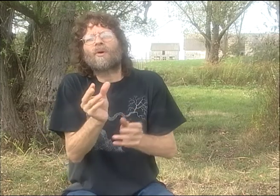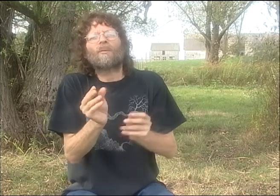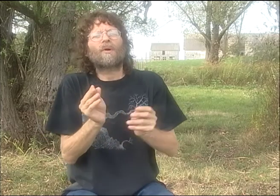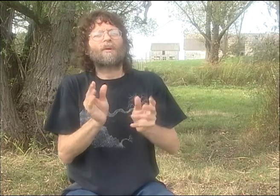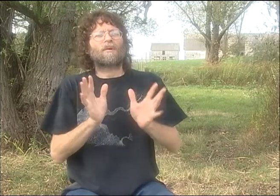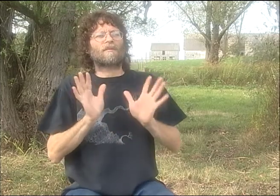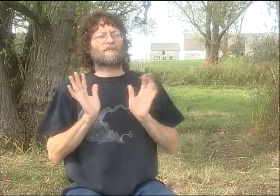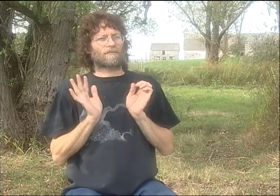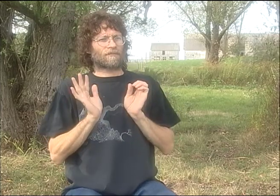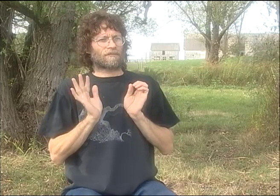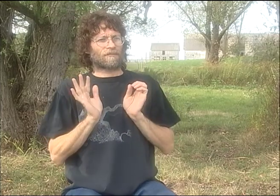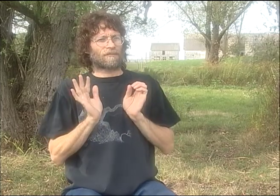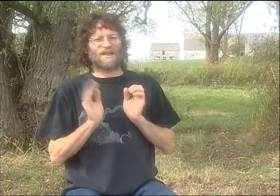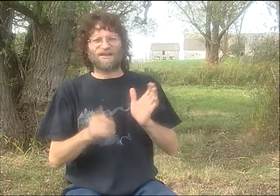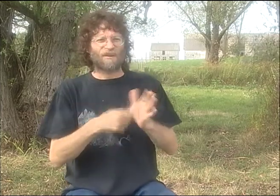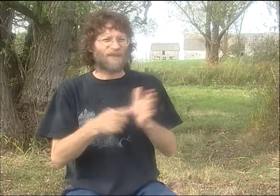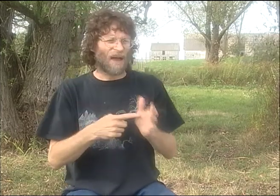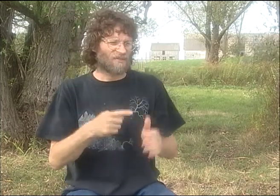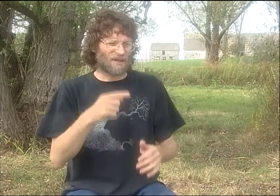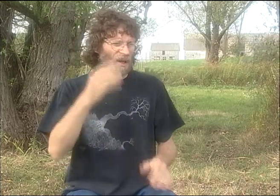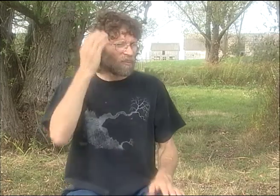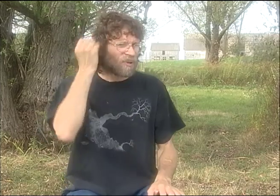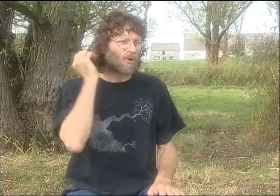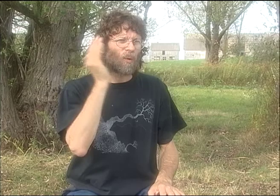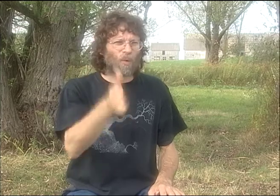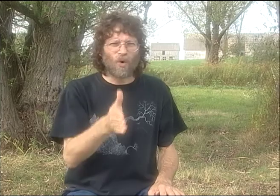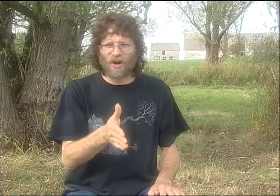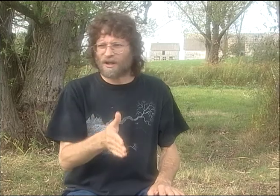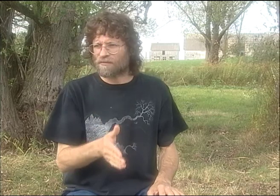BUT I WOULD JUST THROW IN A WORD HERE OR THERE, JUST SORT OF A CUE.